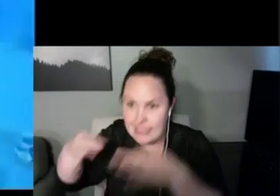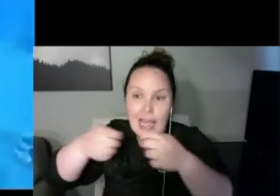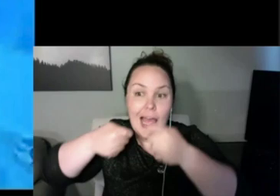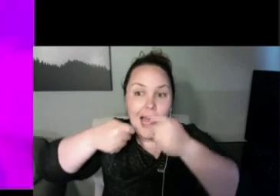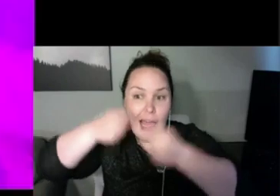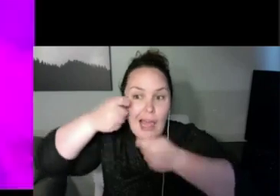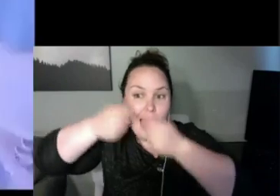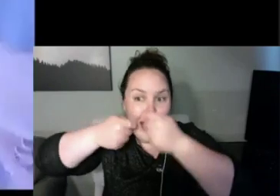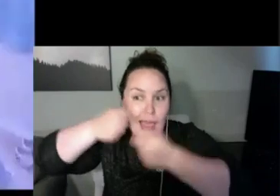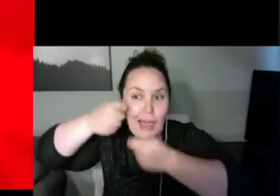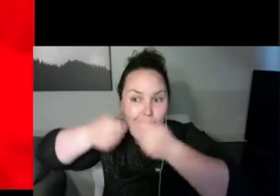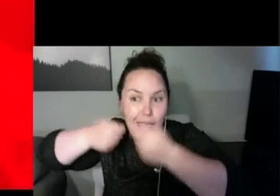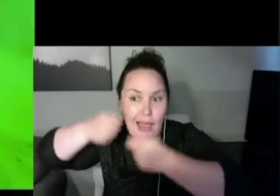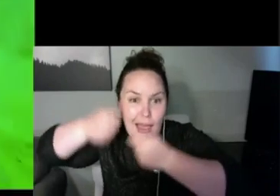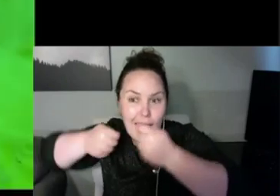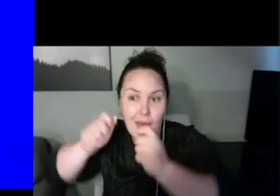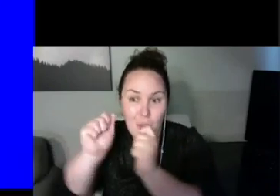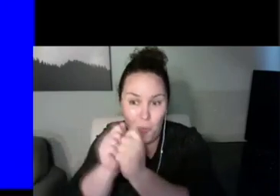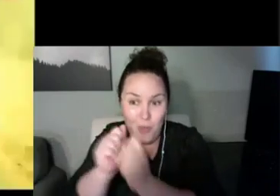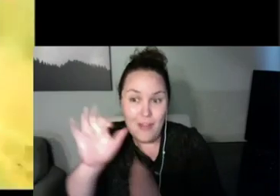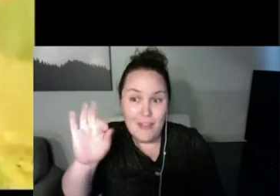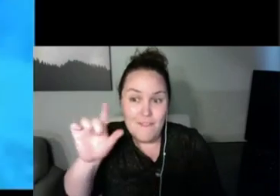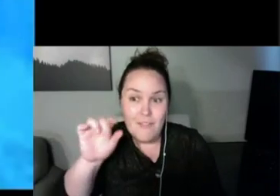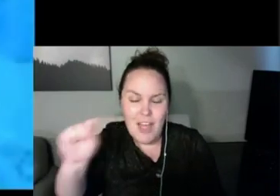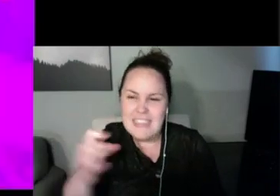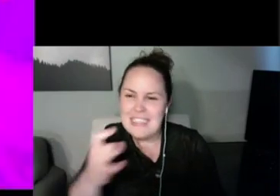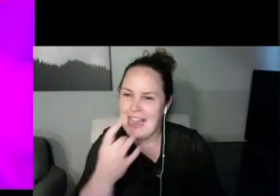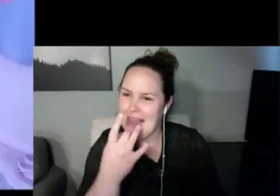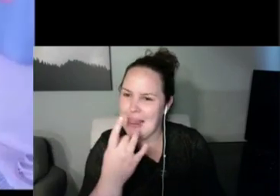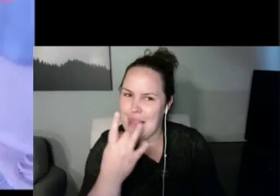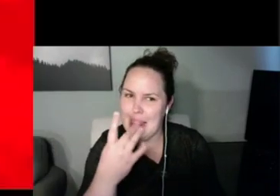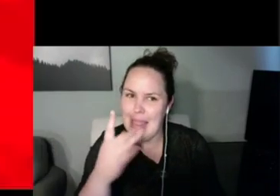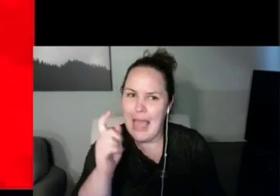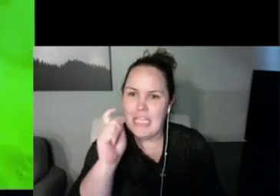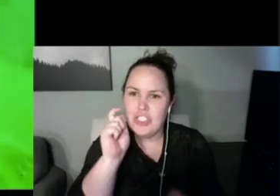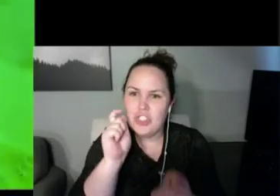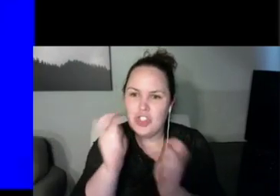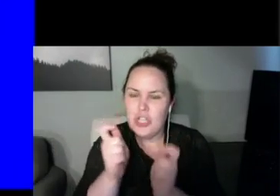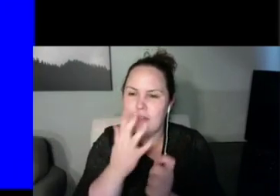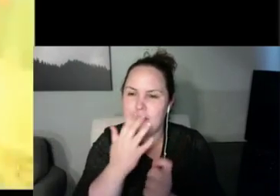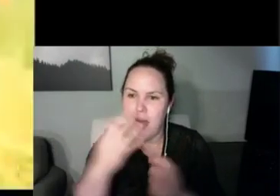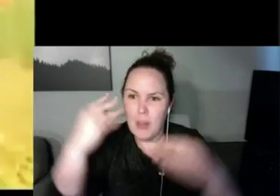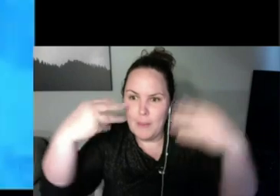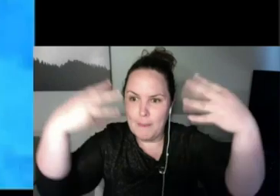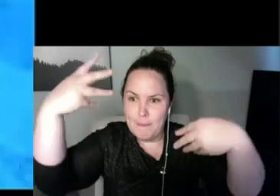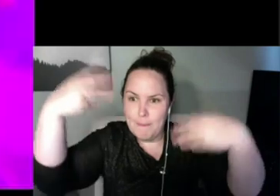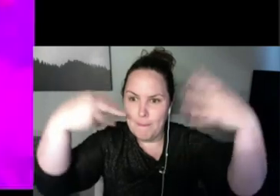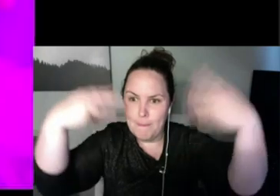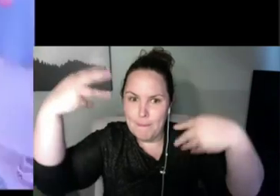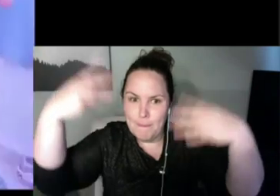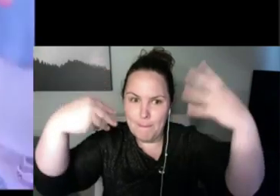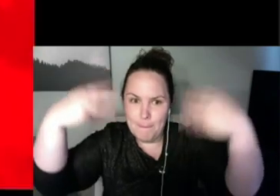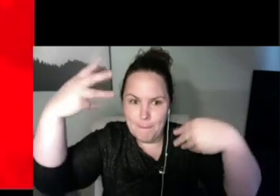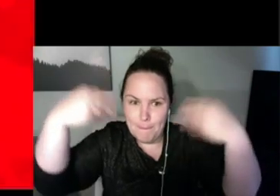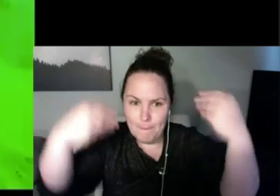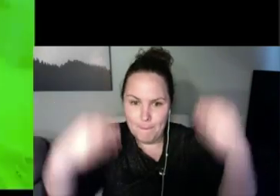So, if we're ready, Tyler, the floor is yours. >> Jen: Tyler, you should be able to unmute